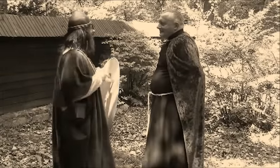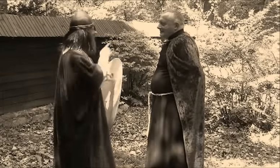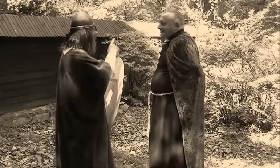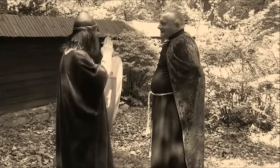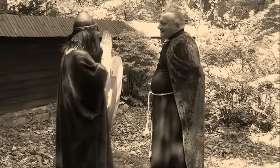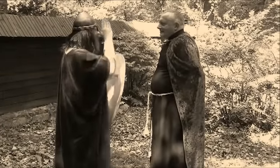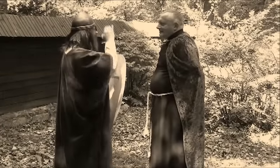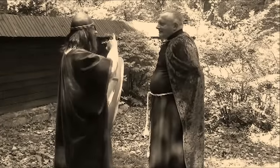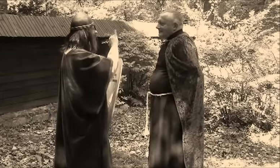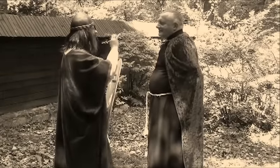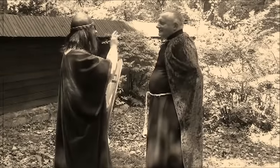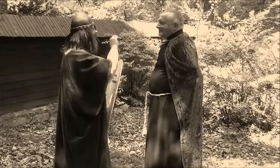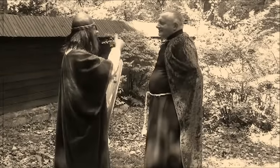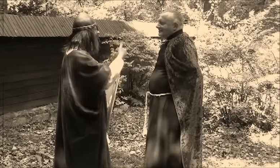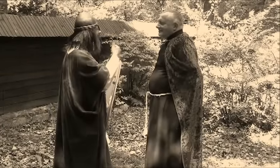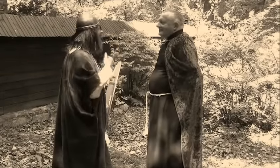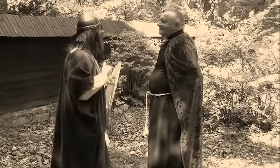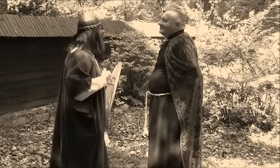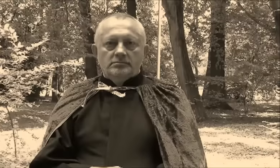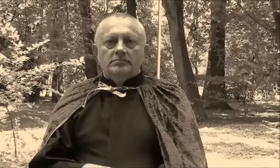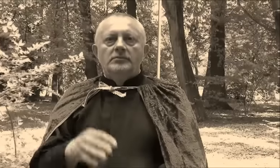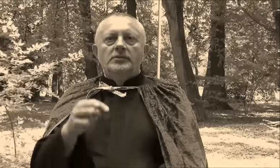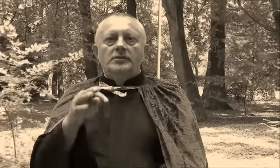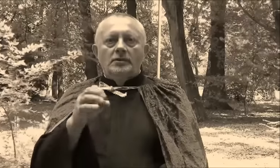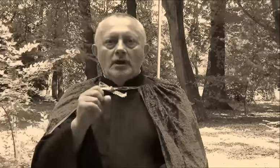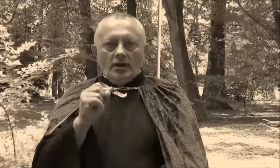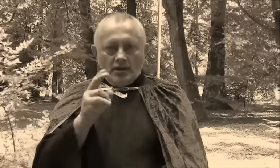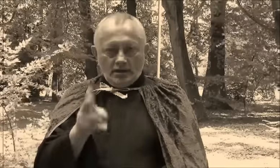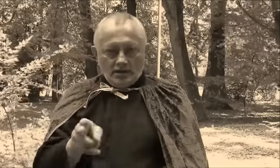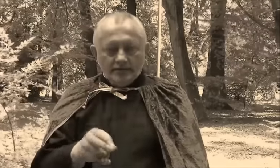Bishop Jordan? Yes.